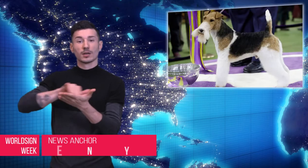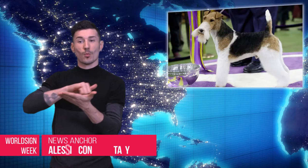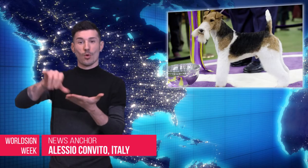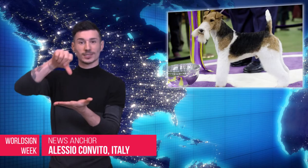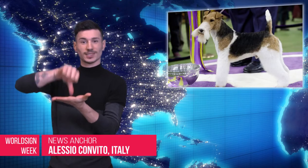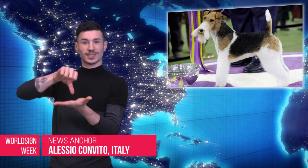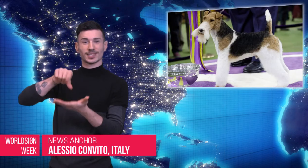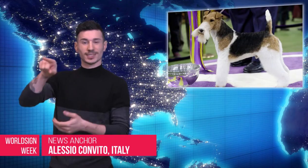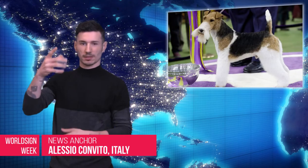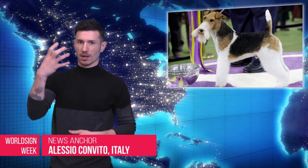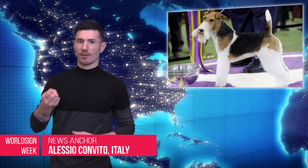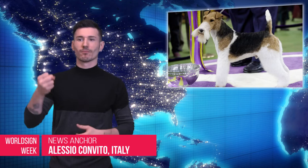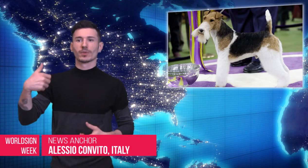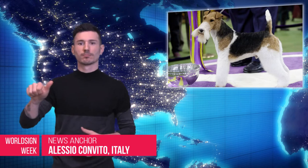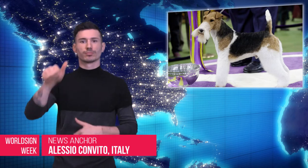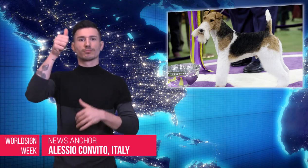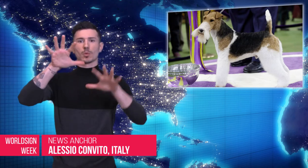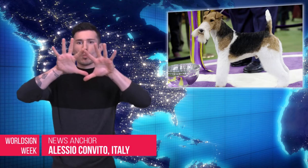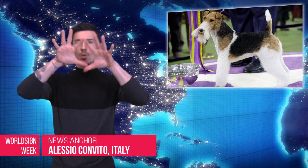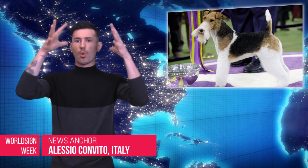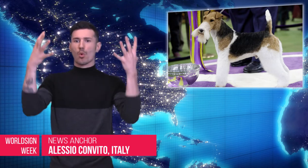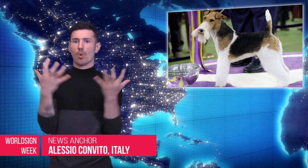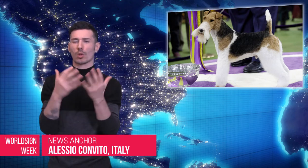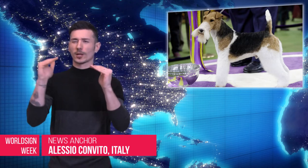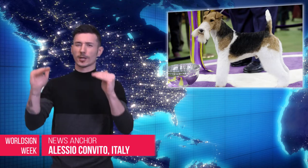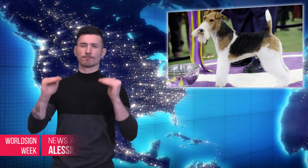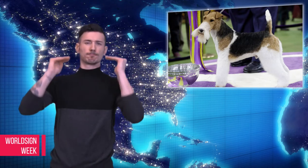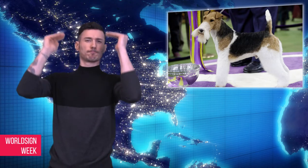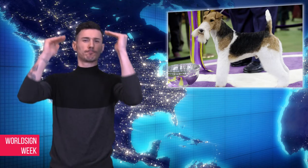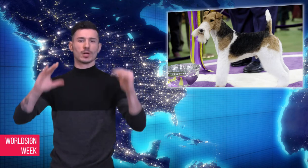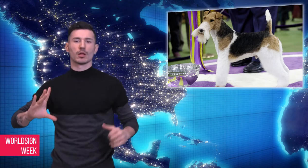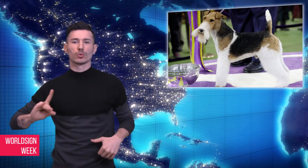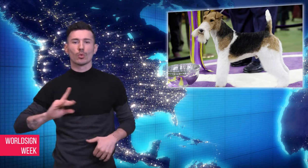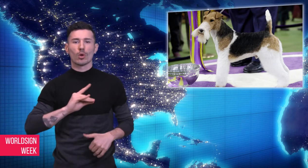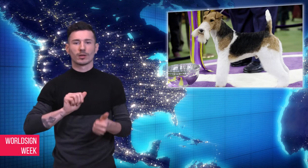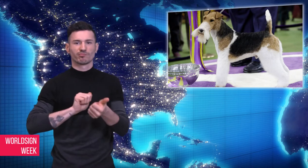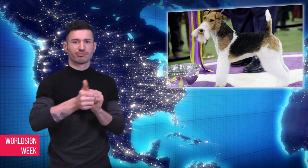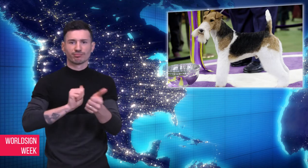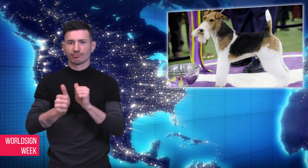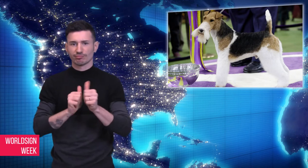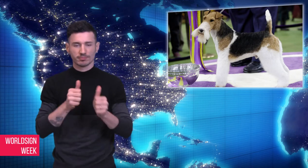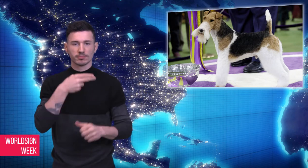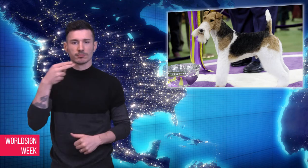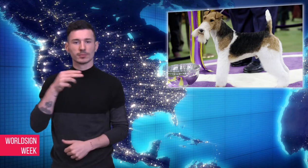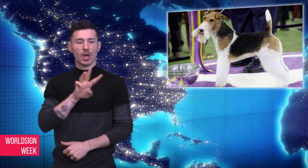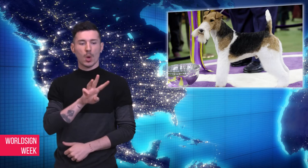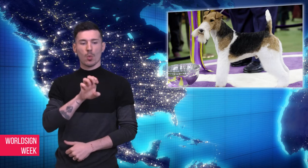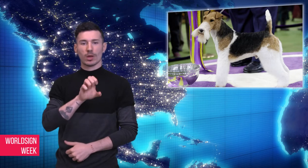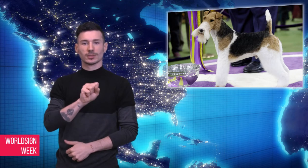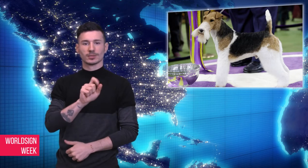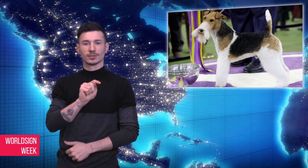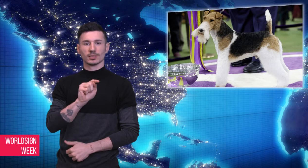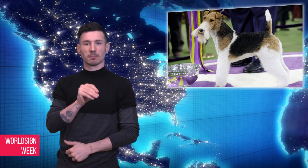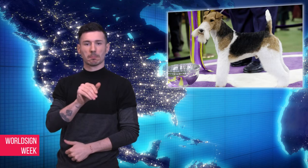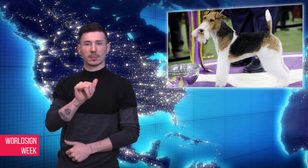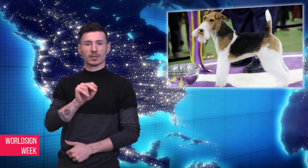Alessio: In New York City, the world’s most prestigious canine